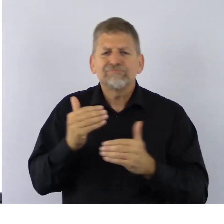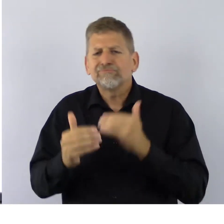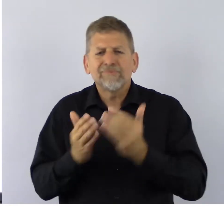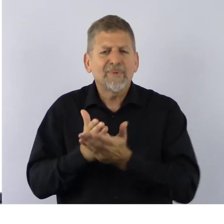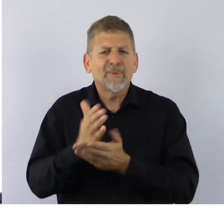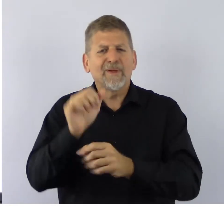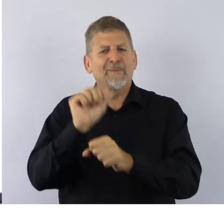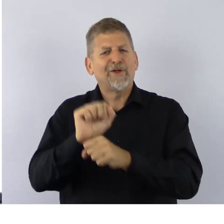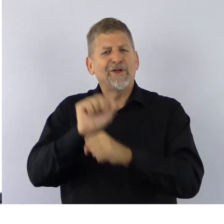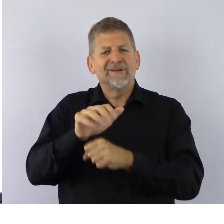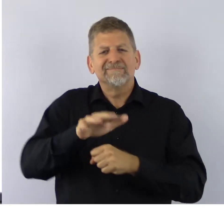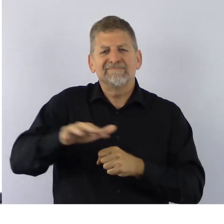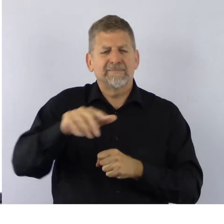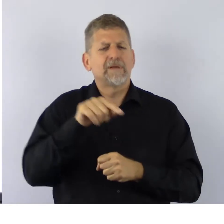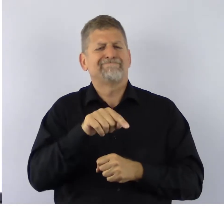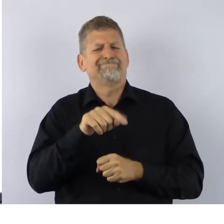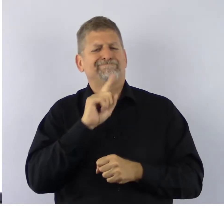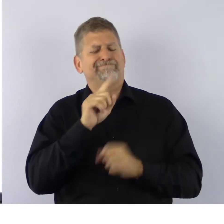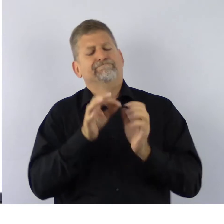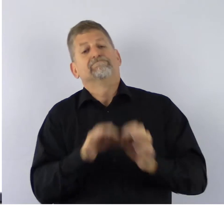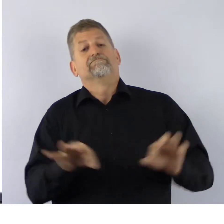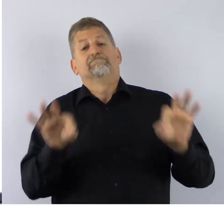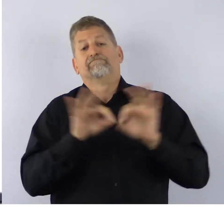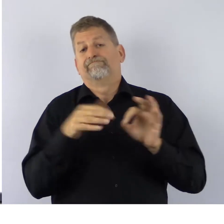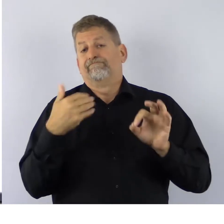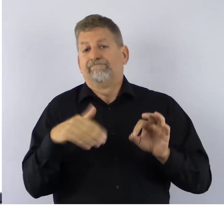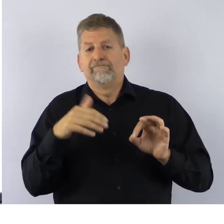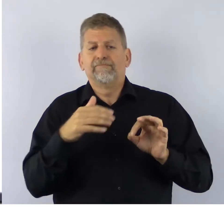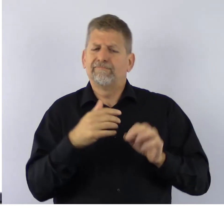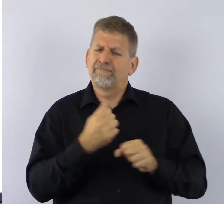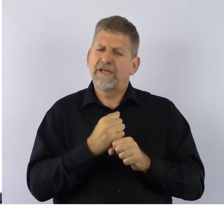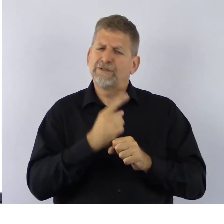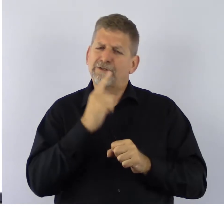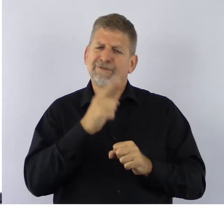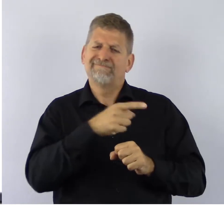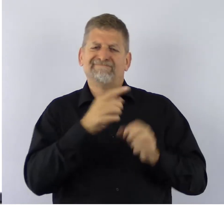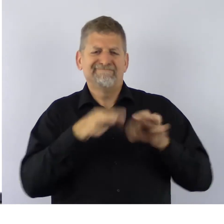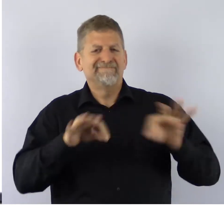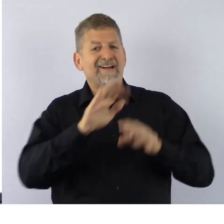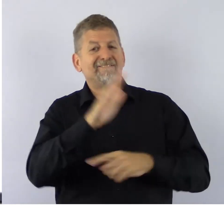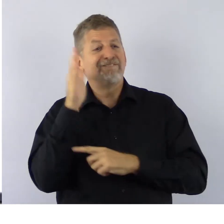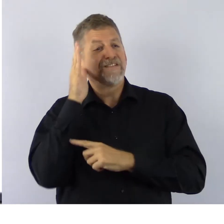is vitally important to ensure their future career successes.